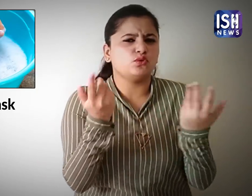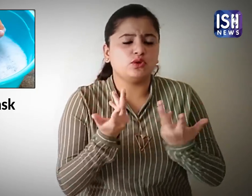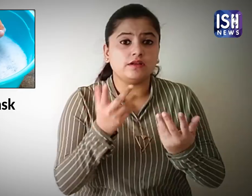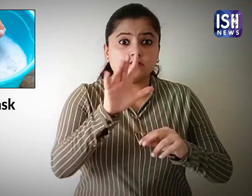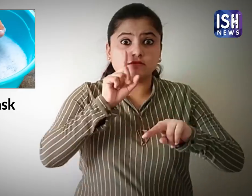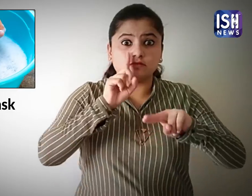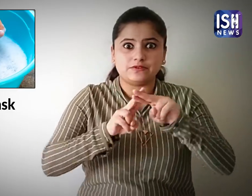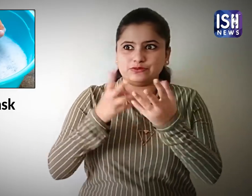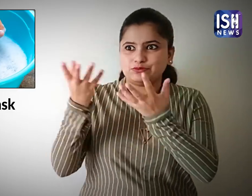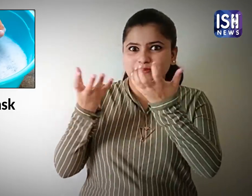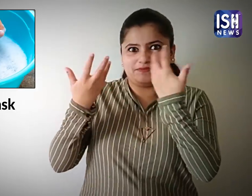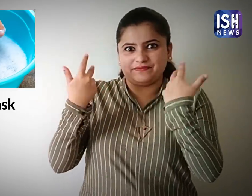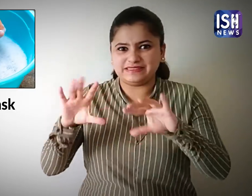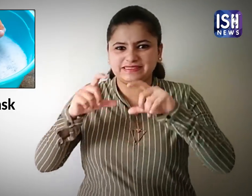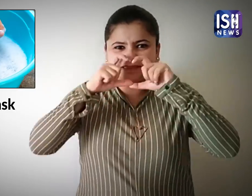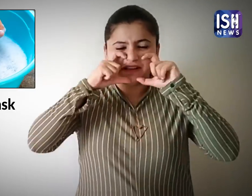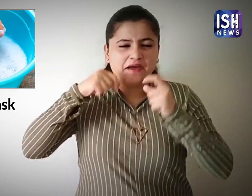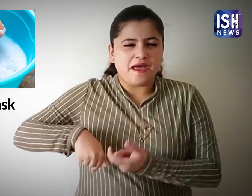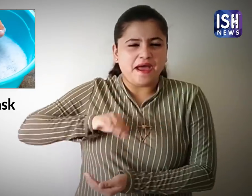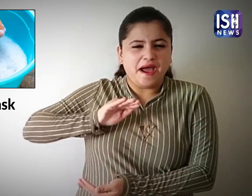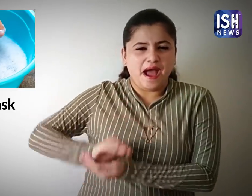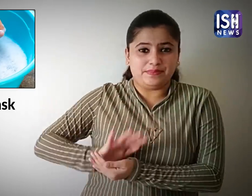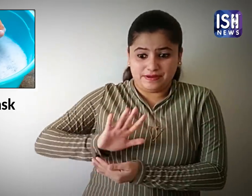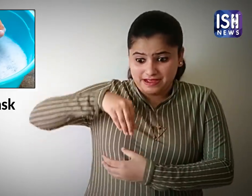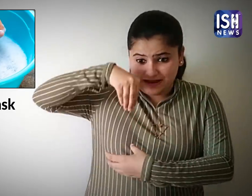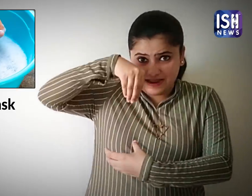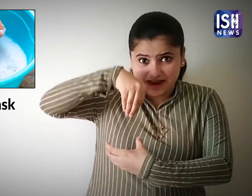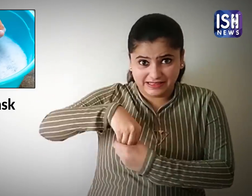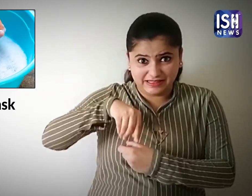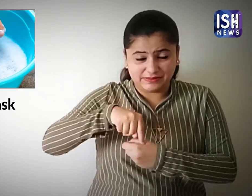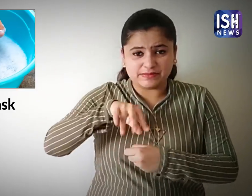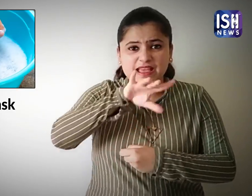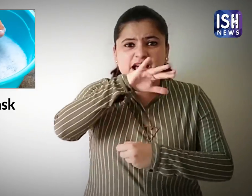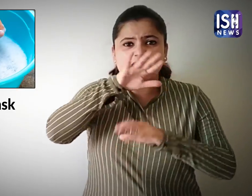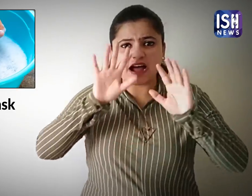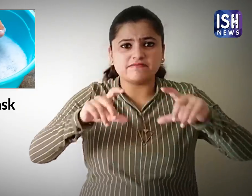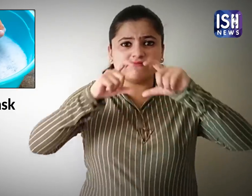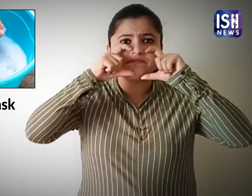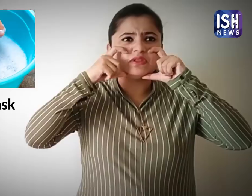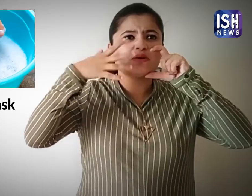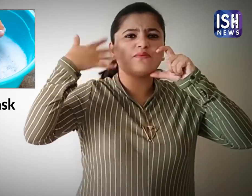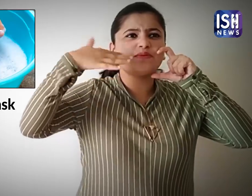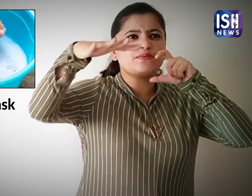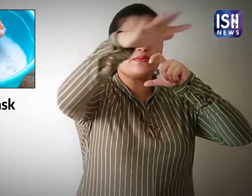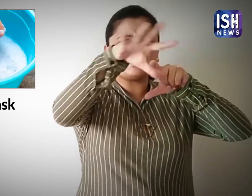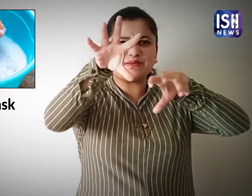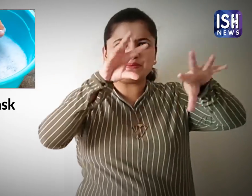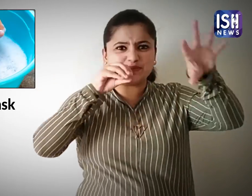as after use, dirt and oil is trapped inside the masks.